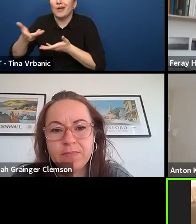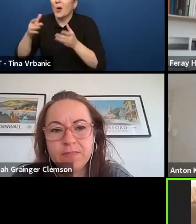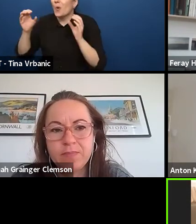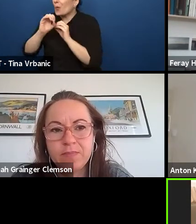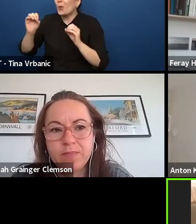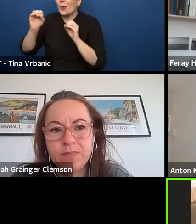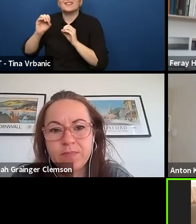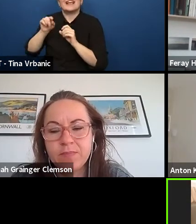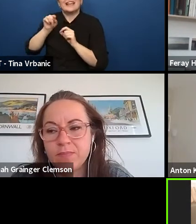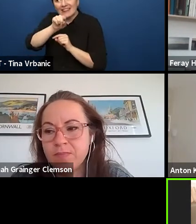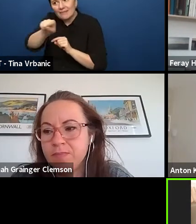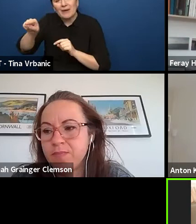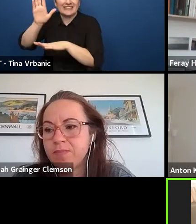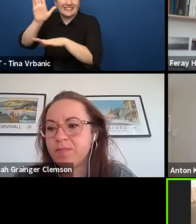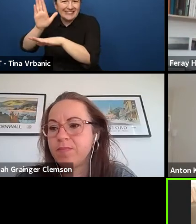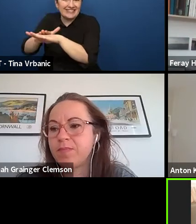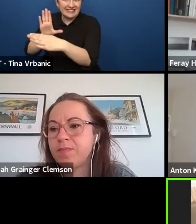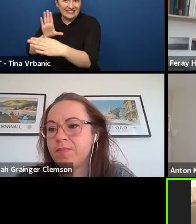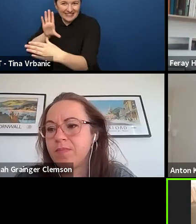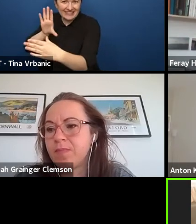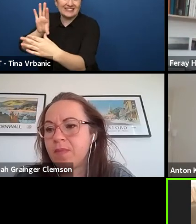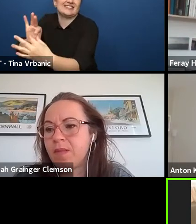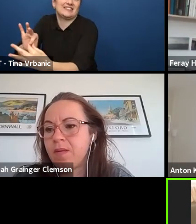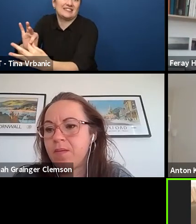I will really stress this concept